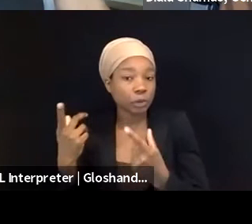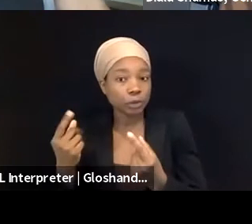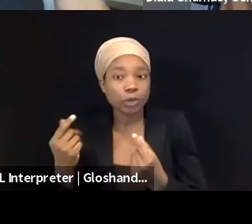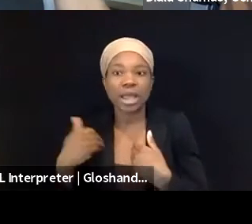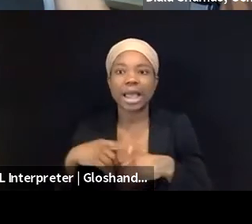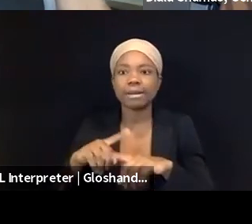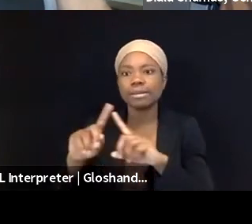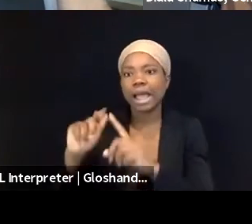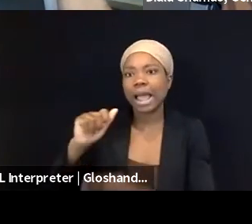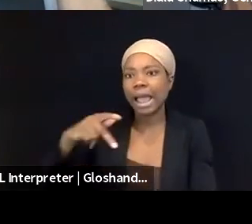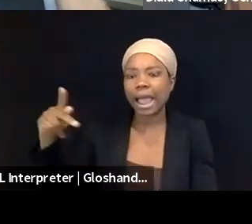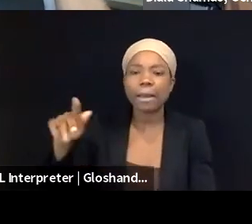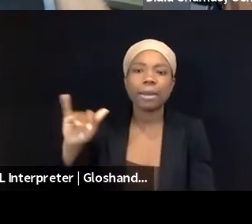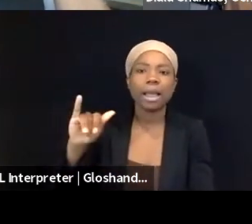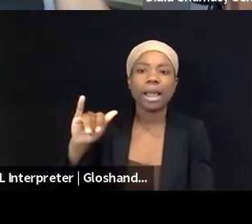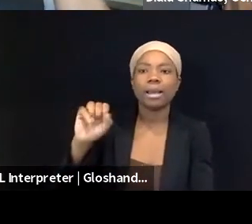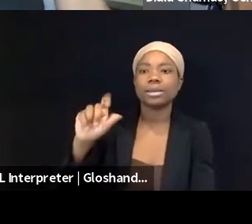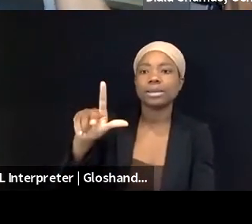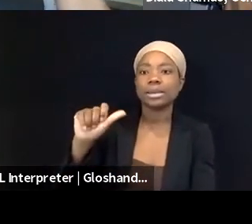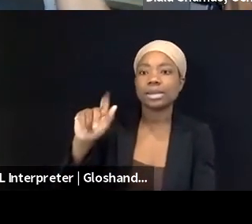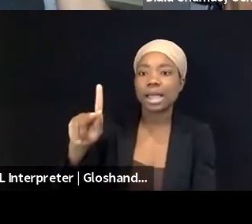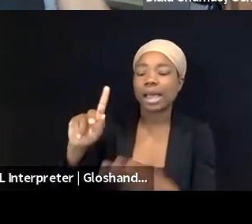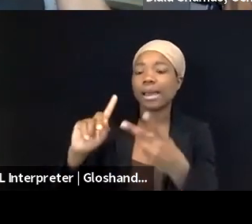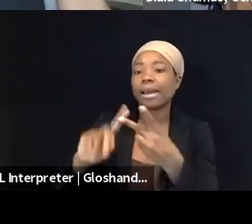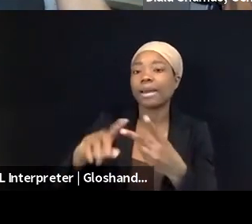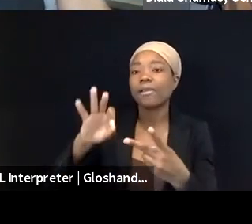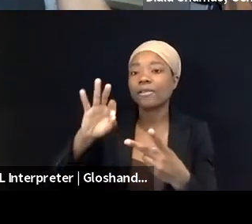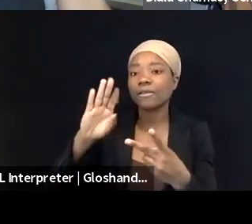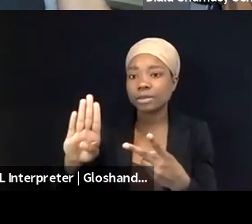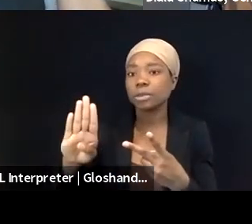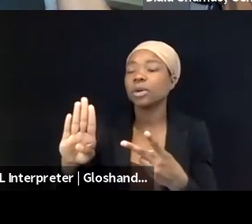and there was this huge amount of racism on this site